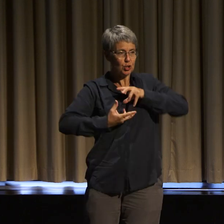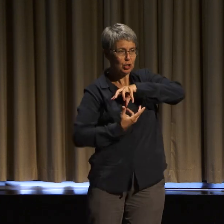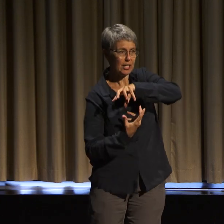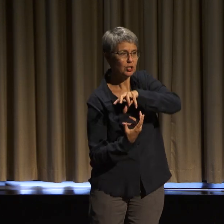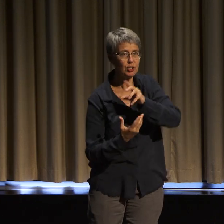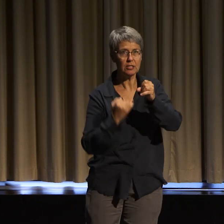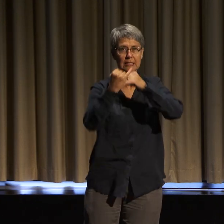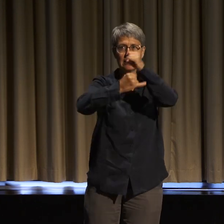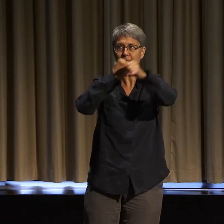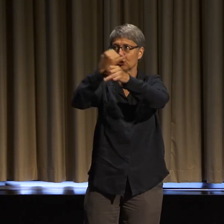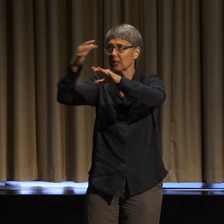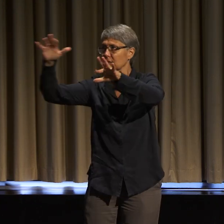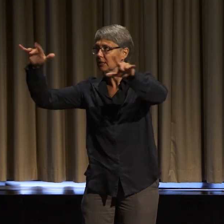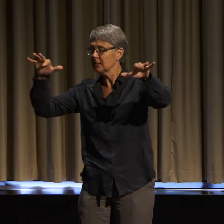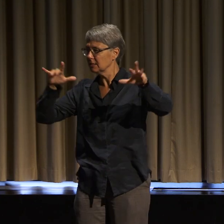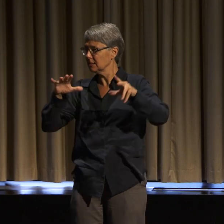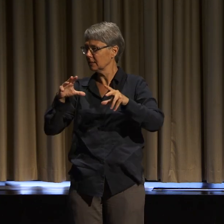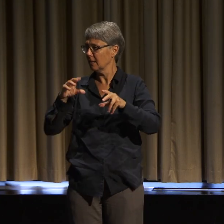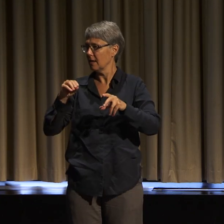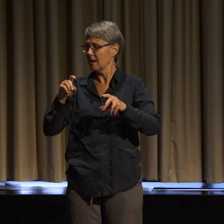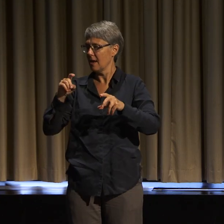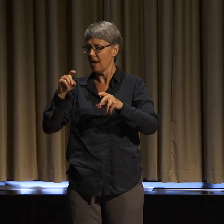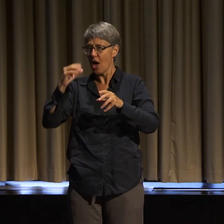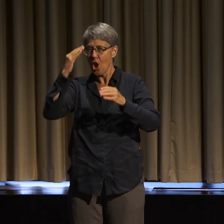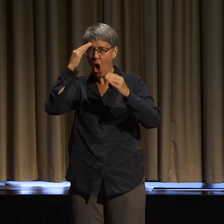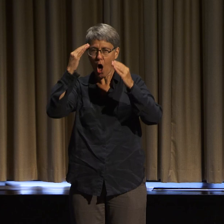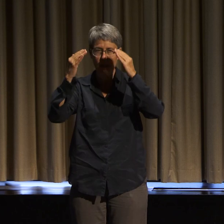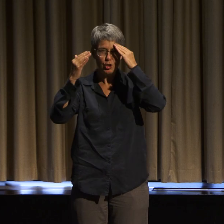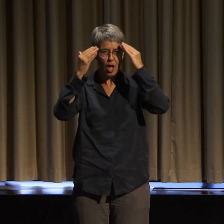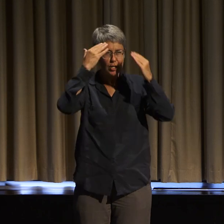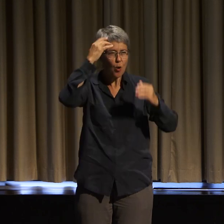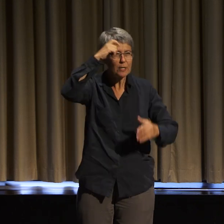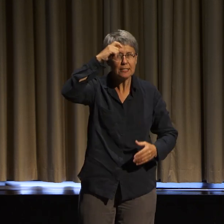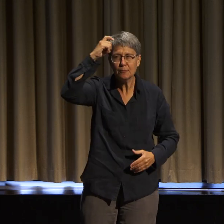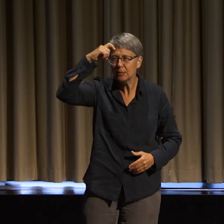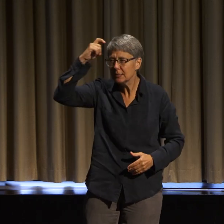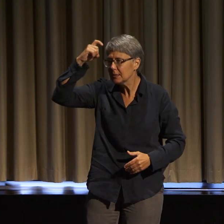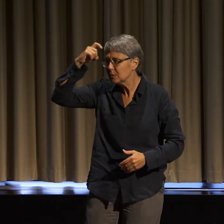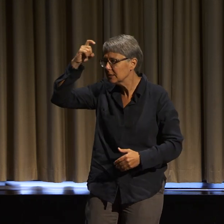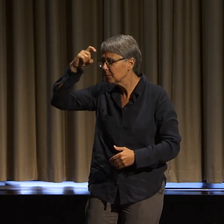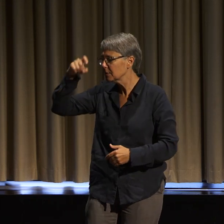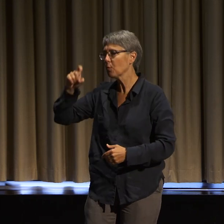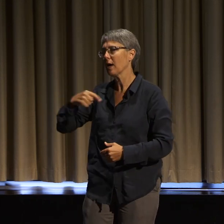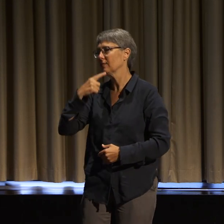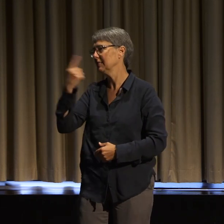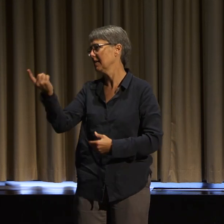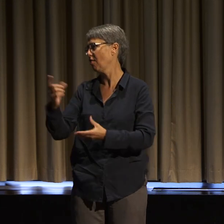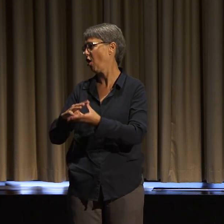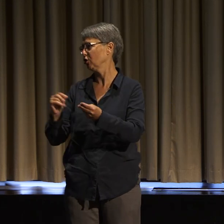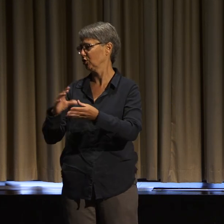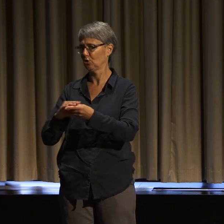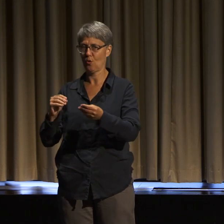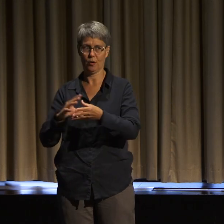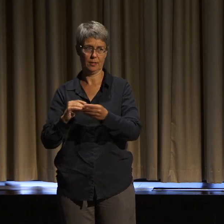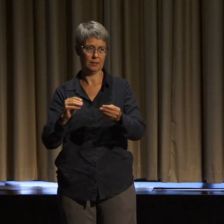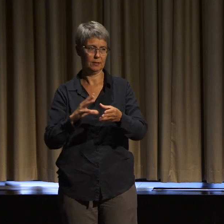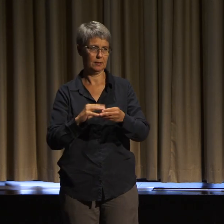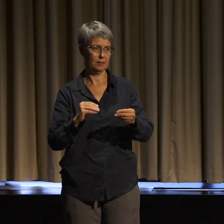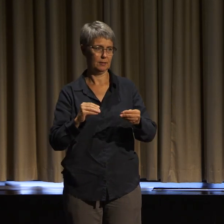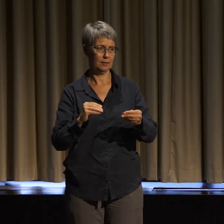And for so many of us, we don't tell our stories. If we don't tell our stories, who will?